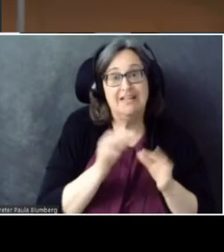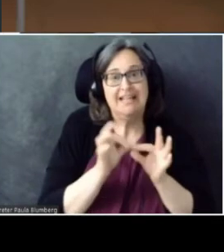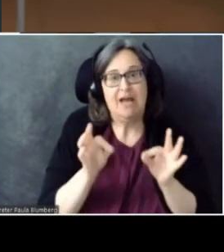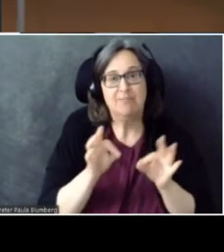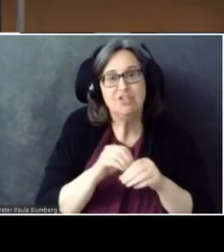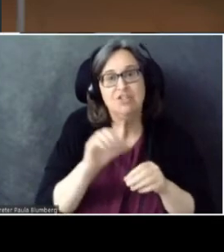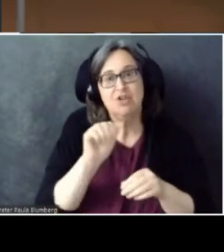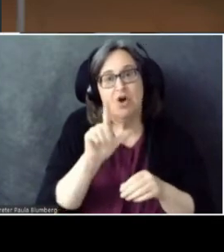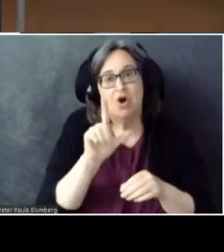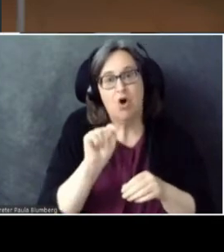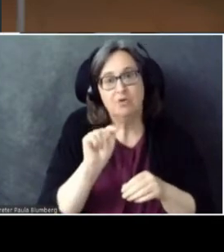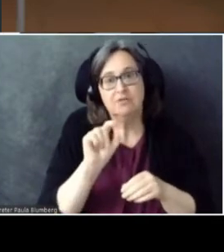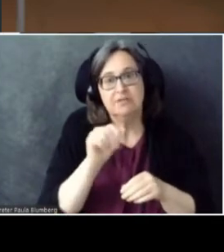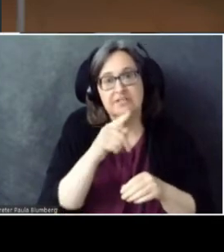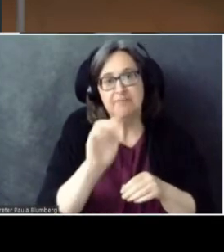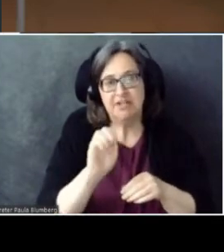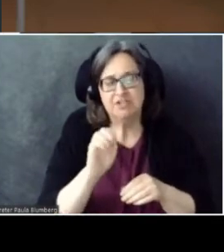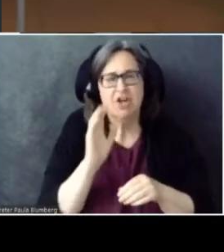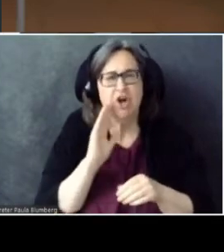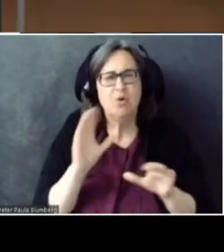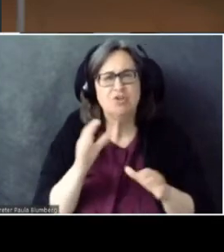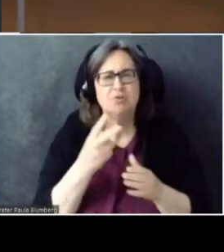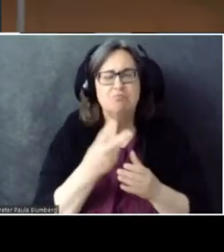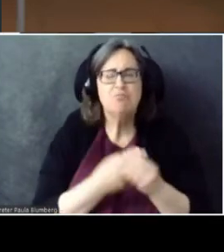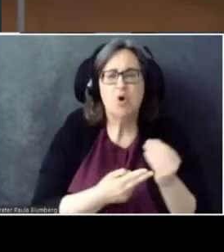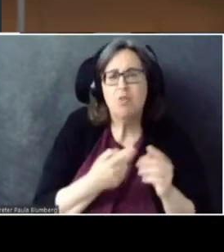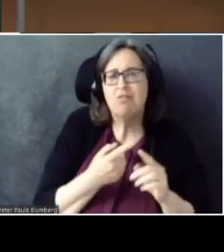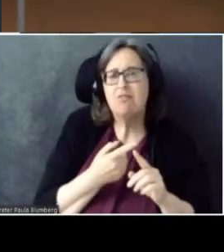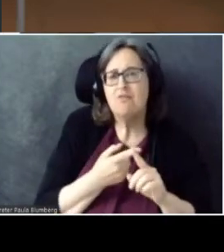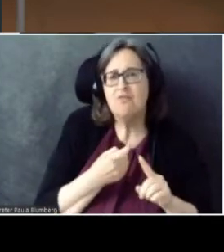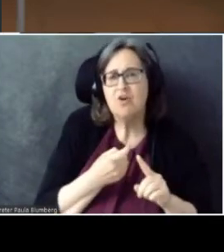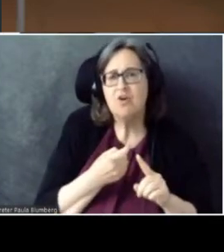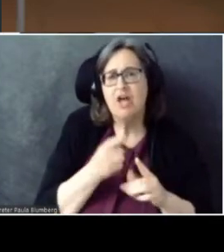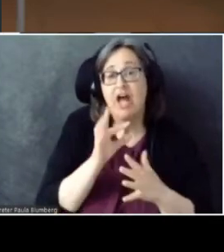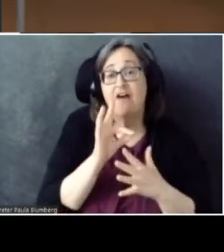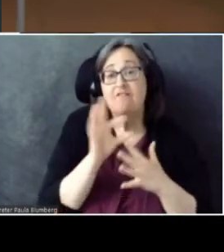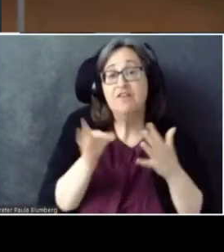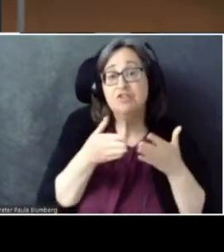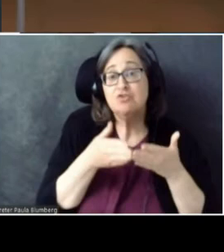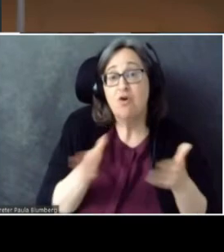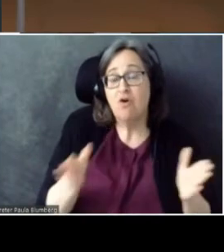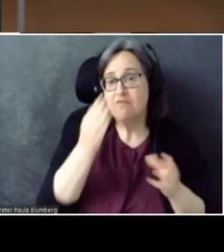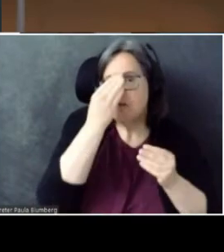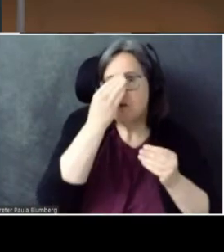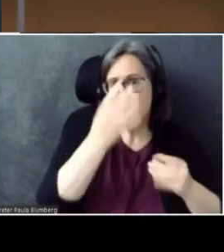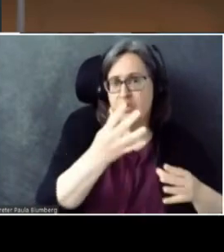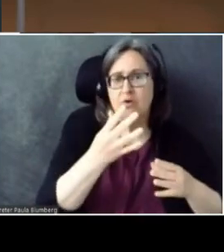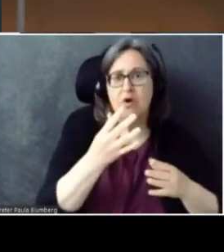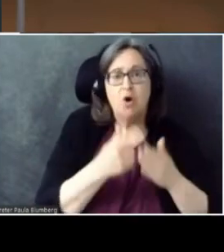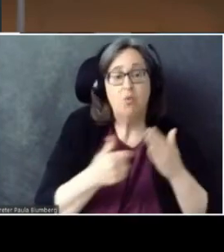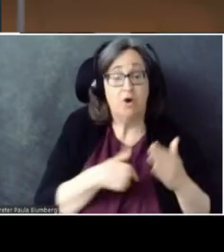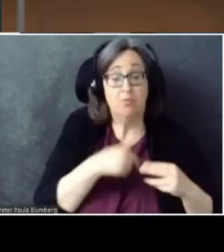And I'm gonna do this both from a feature overview, talking about what we built, and